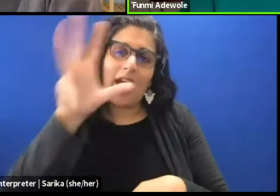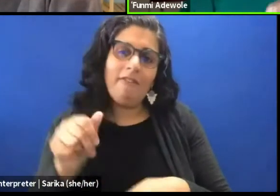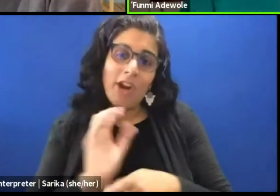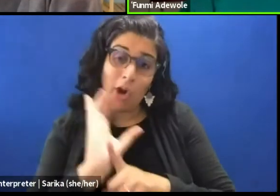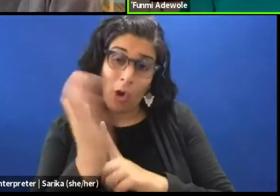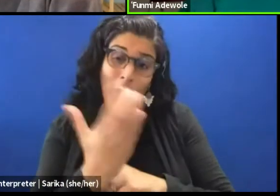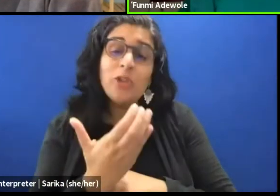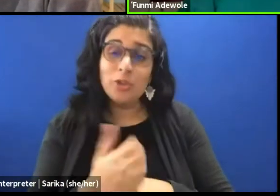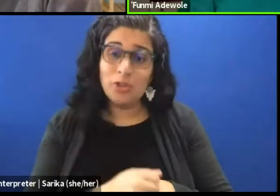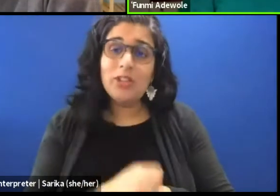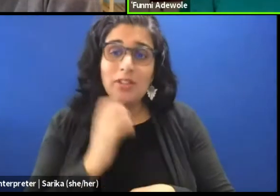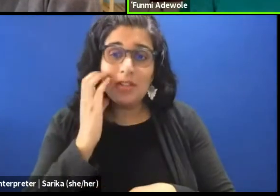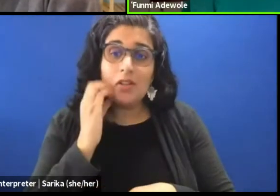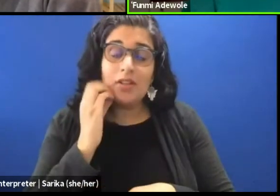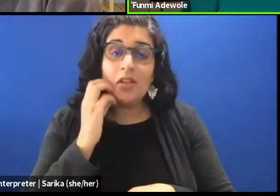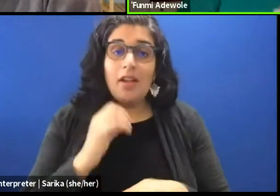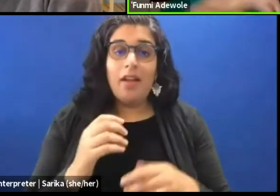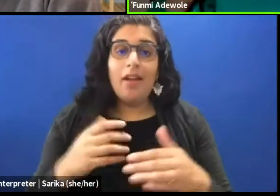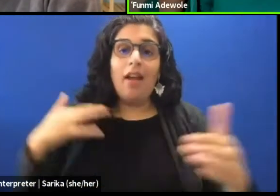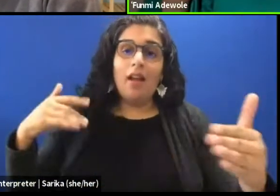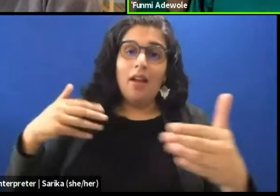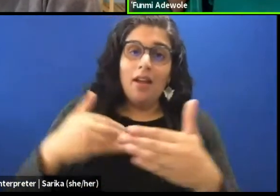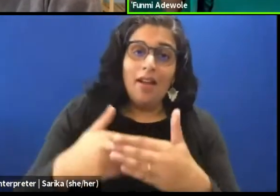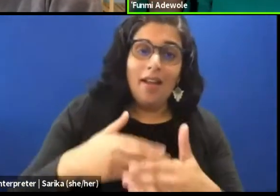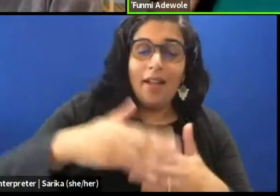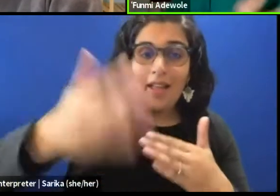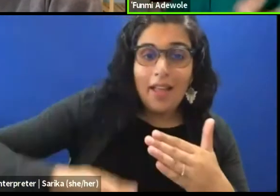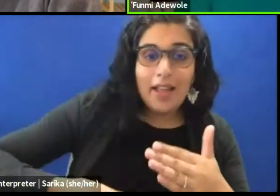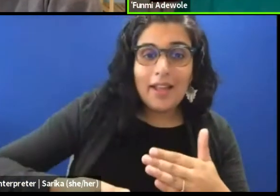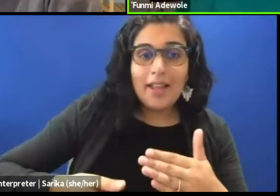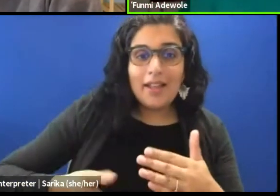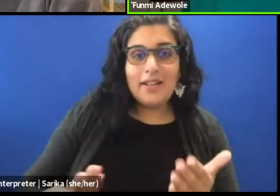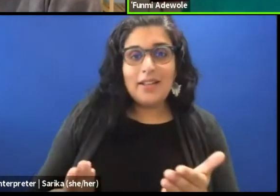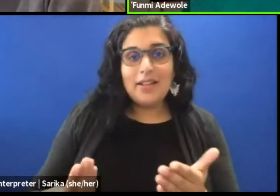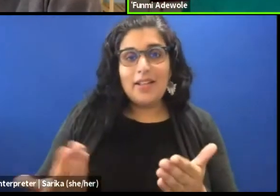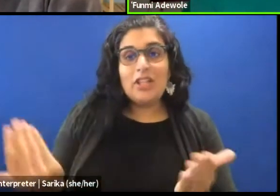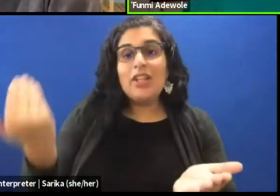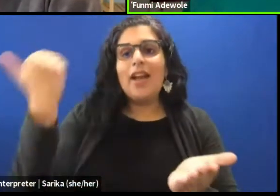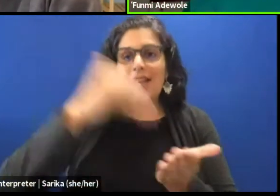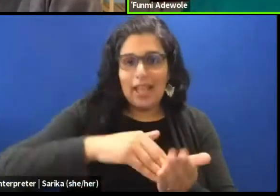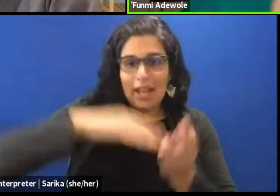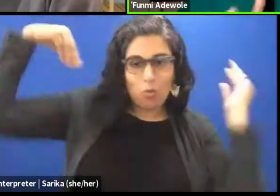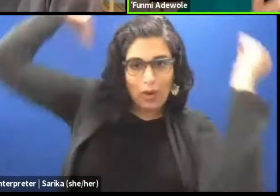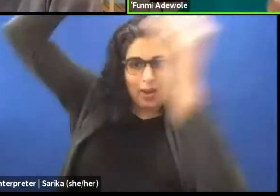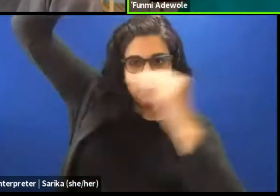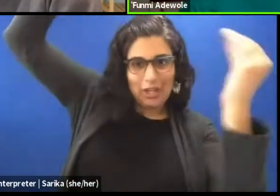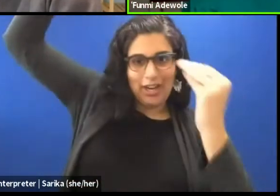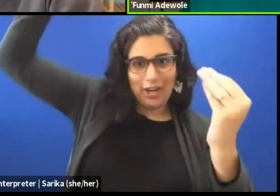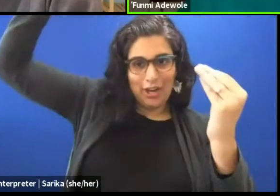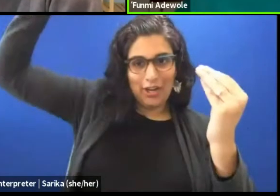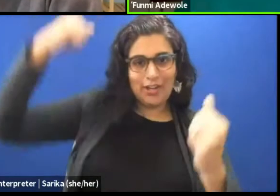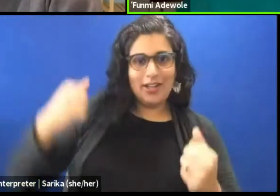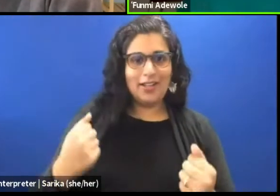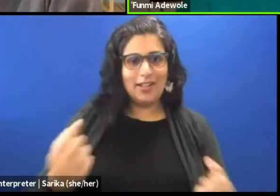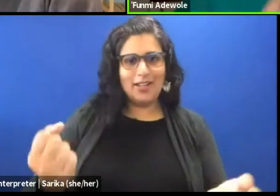and towards the end of the piece, she wraps her hair again. She plays several characters.